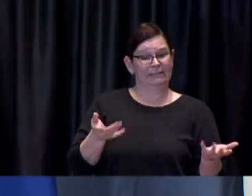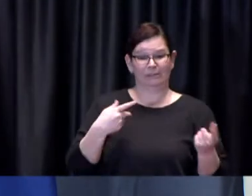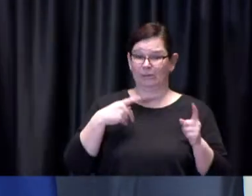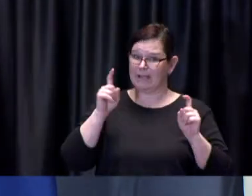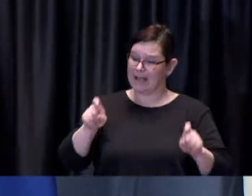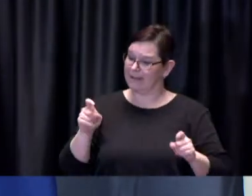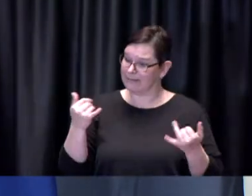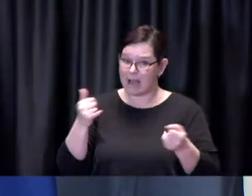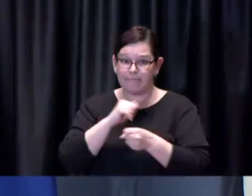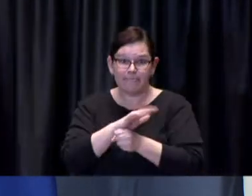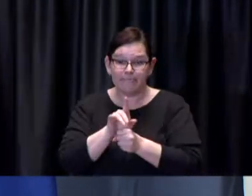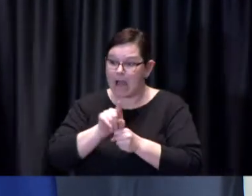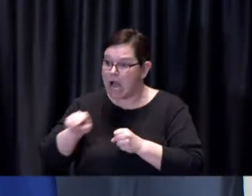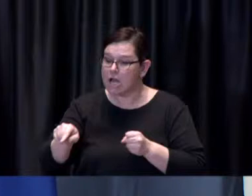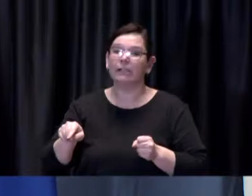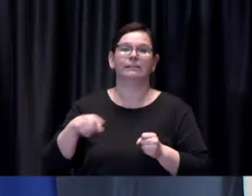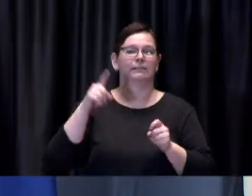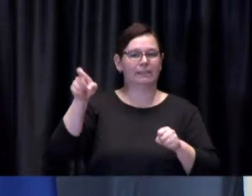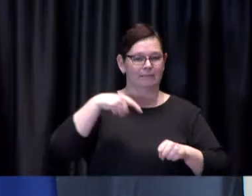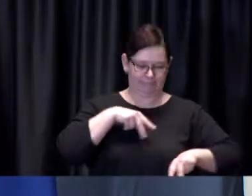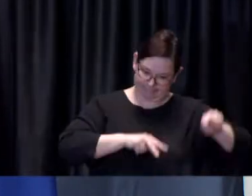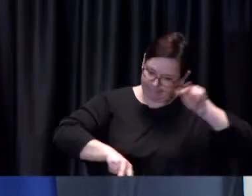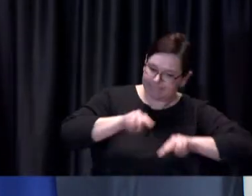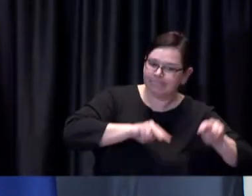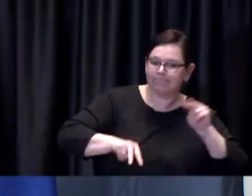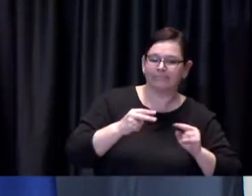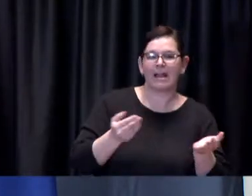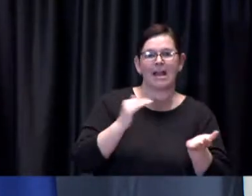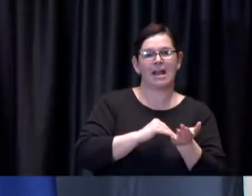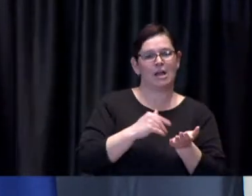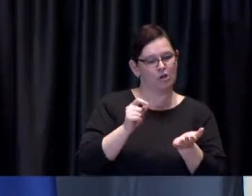basis as we've done continuously anyway it's one of the first times in which we've had a date